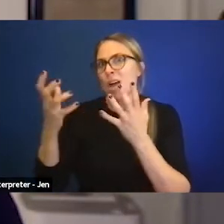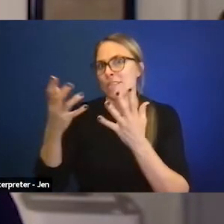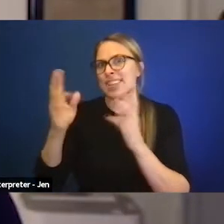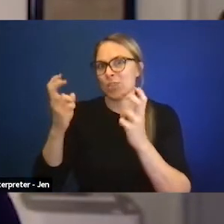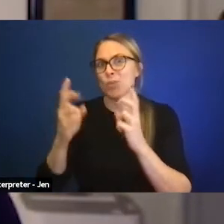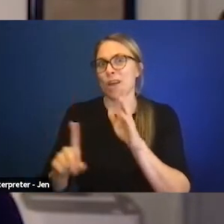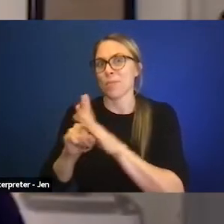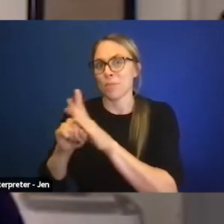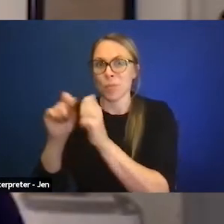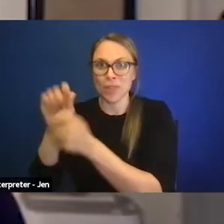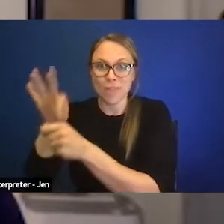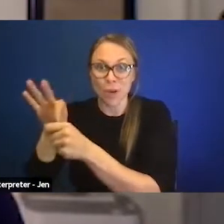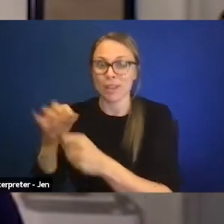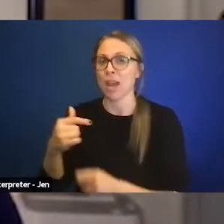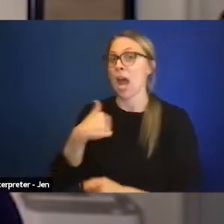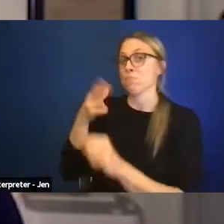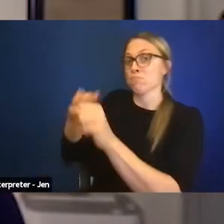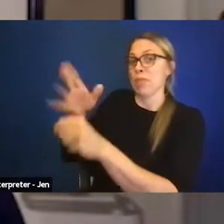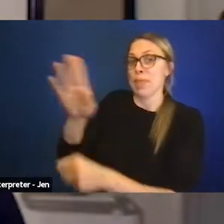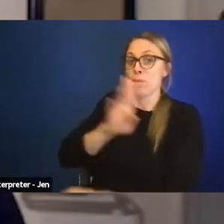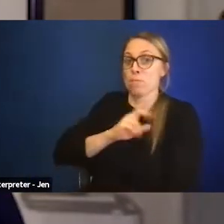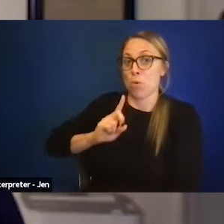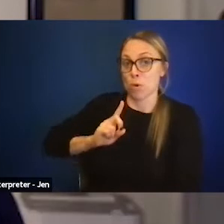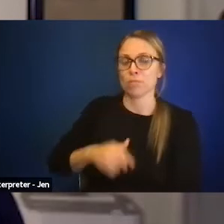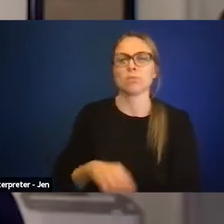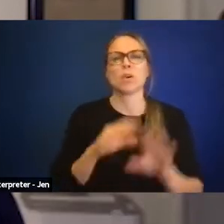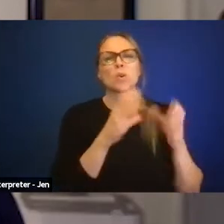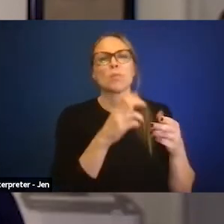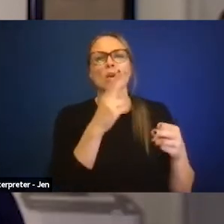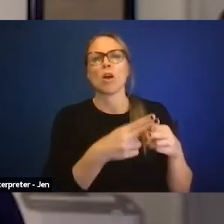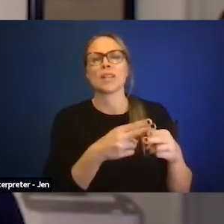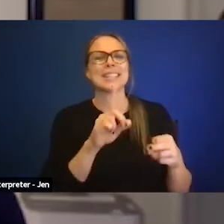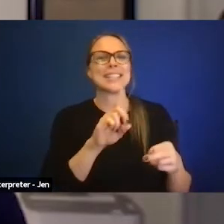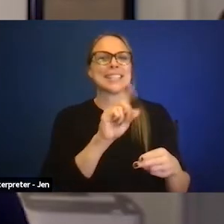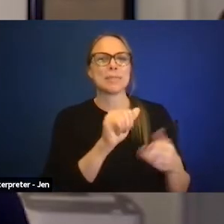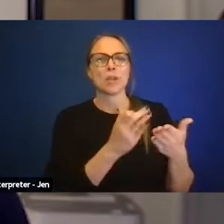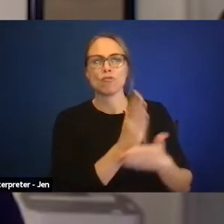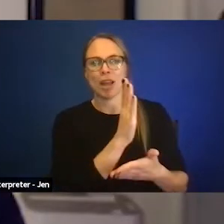I'm on their board, group called the Disability Rights Education and Defense Fund,